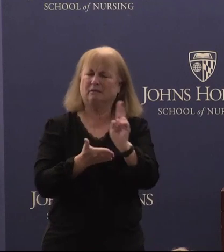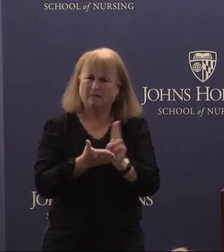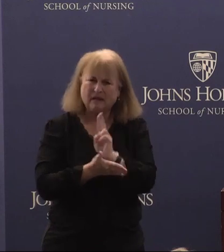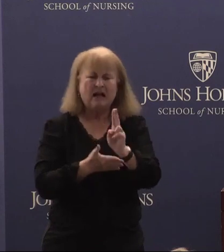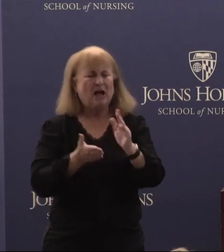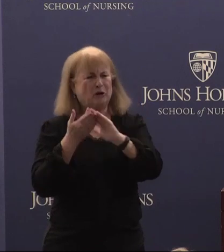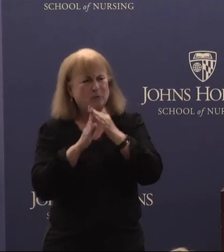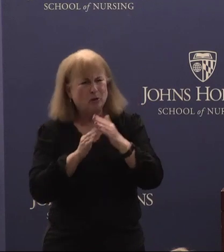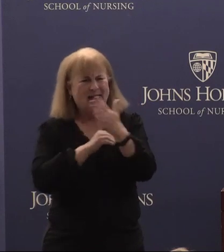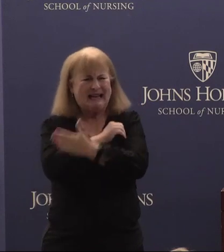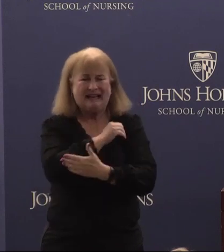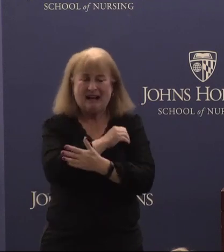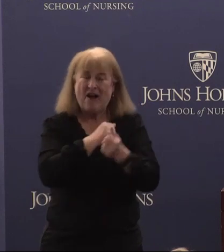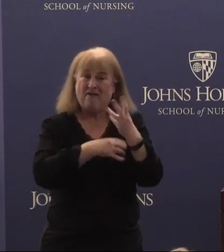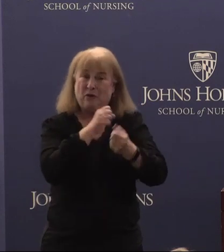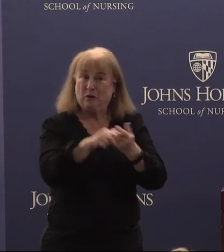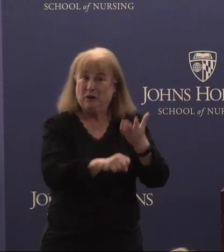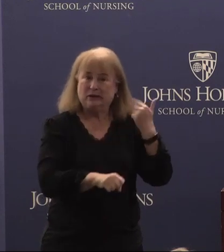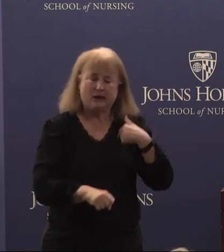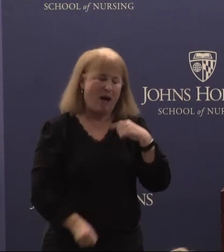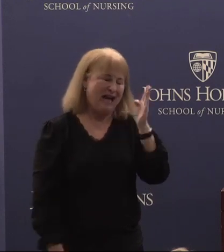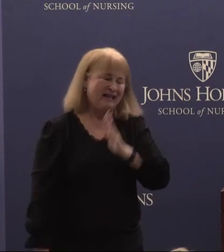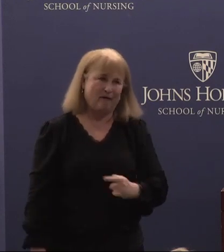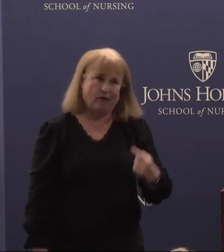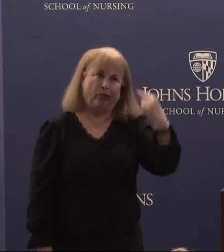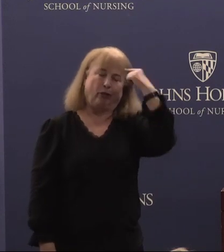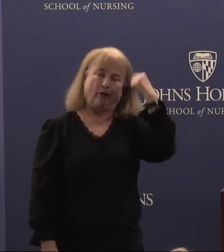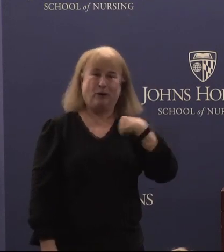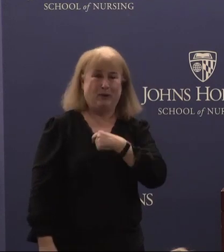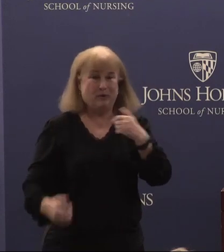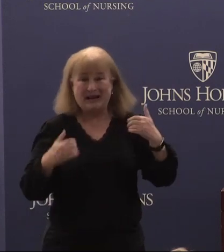because just a few few years ago I would have never thought that we'd be having these kinds